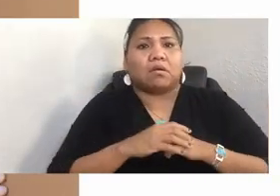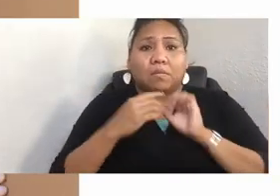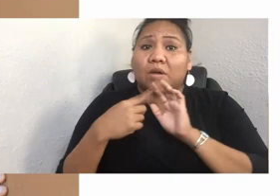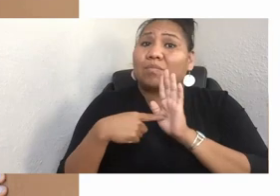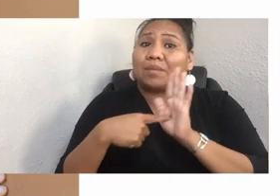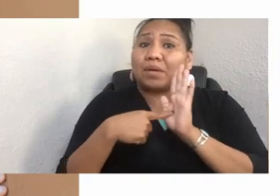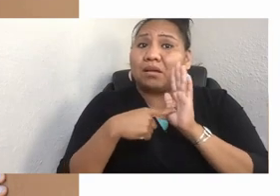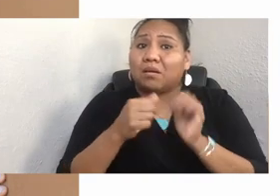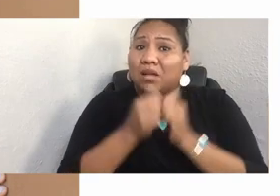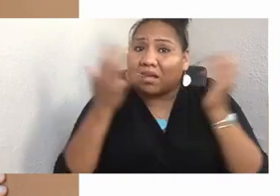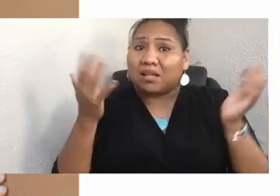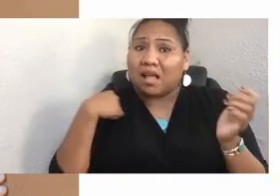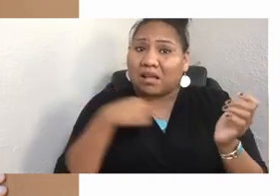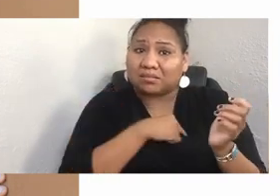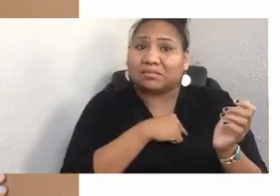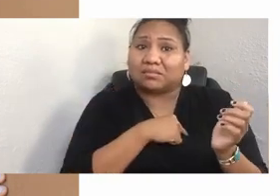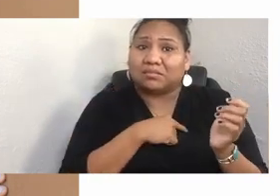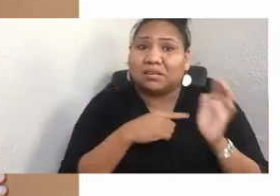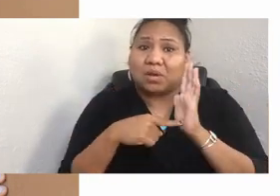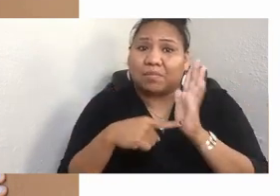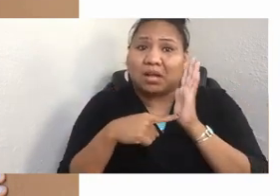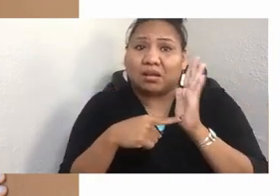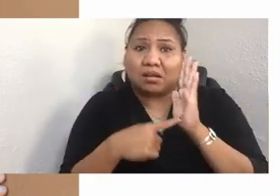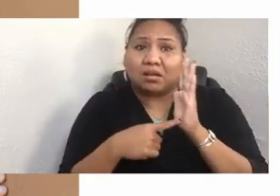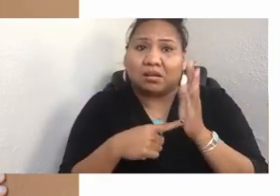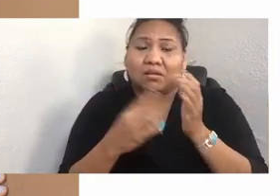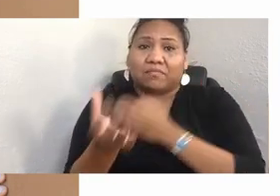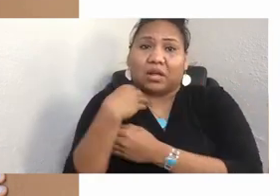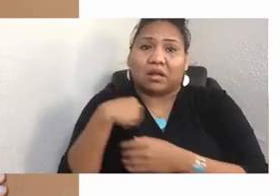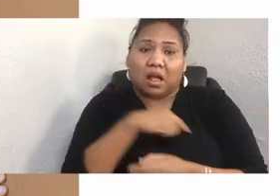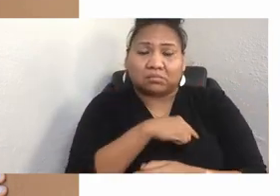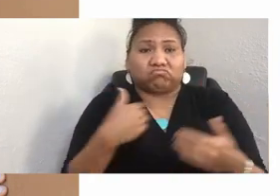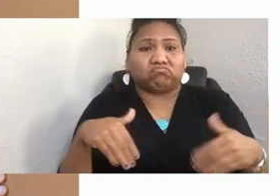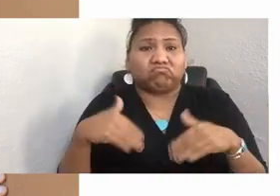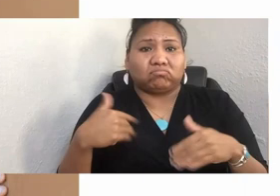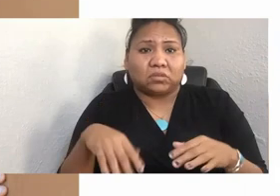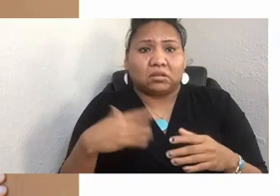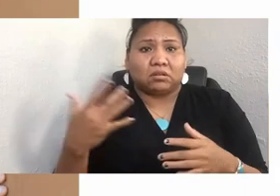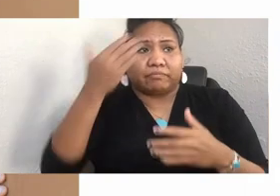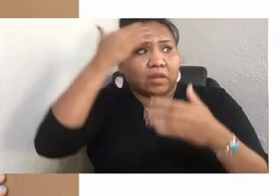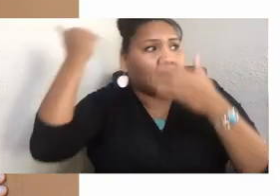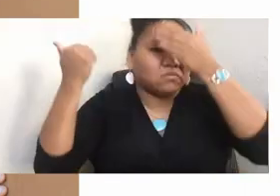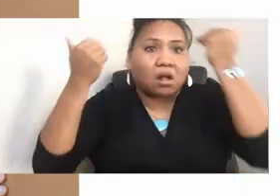America continues an historical amnesia, telling stories about itself that deny illegal land grabs,